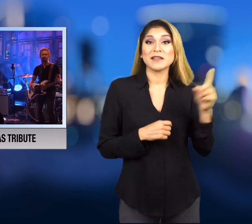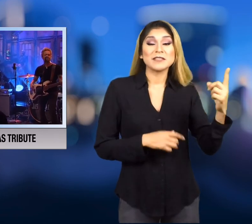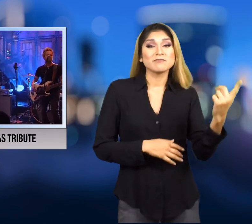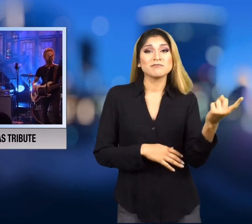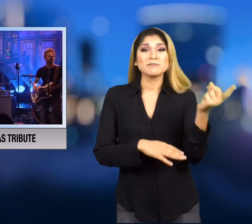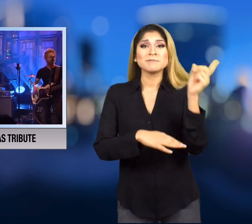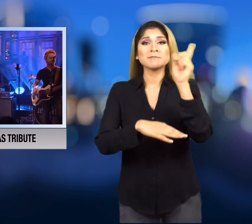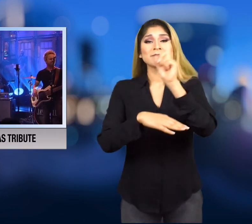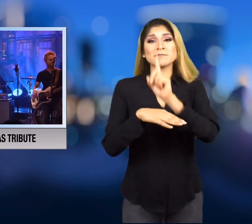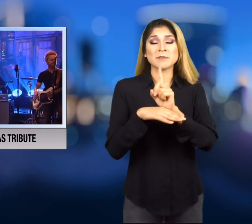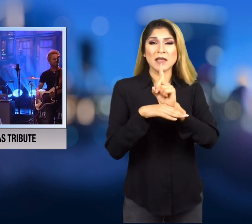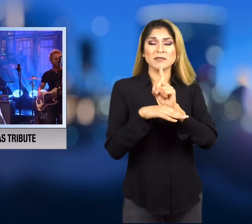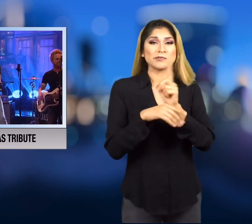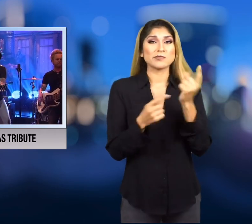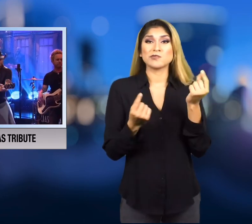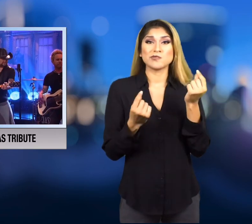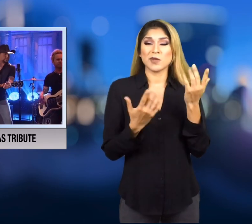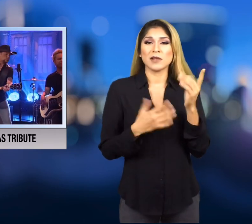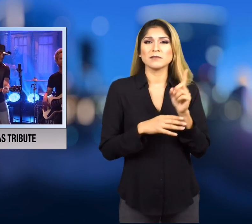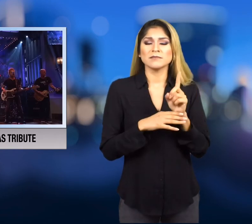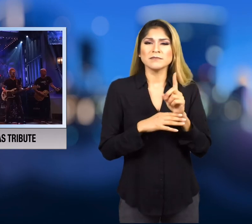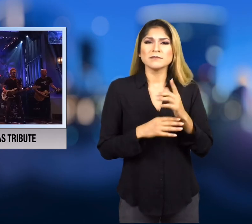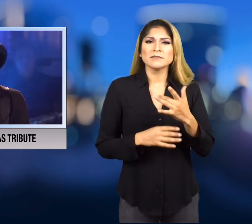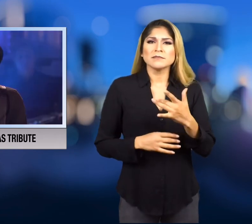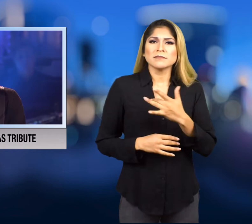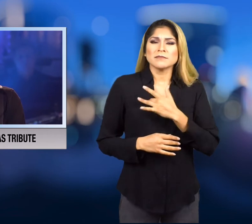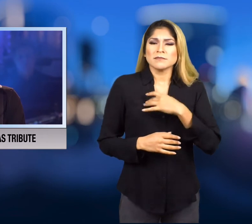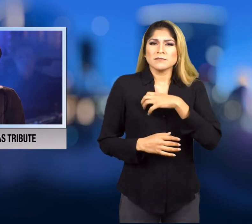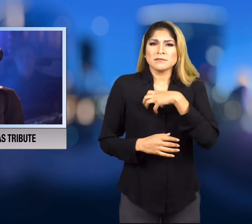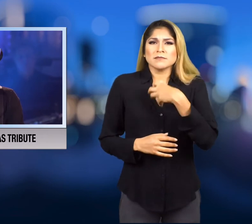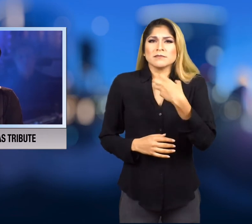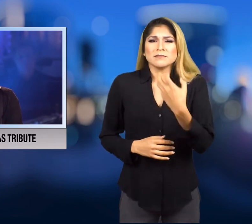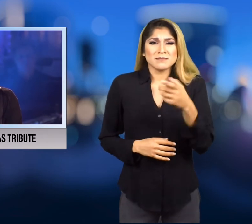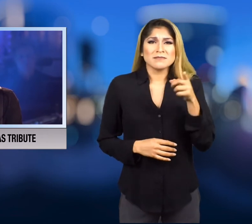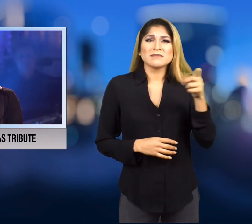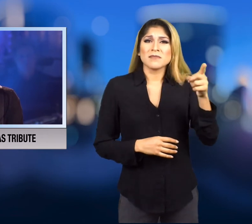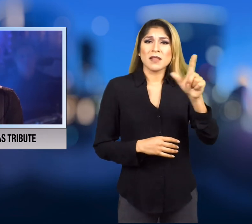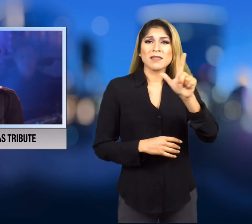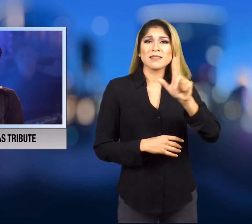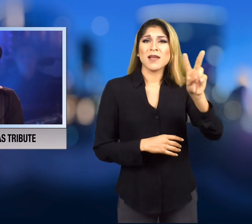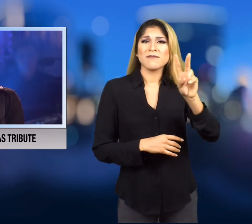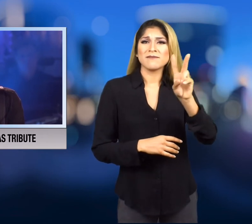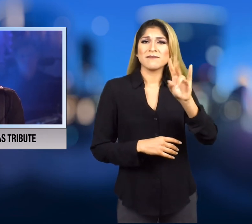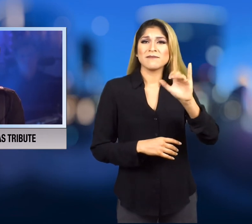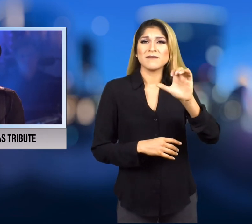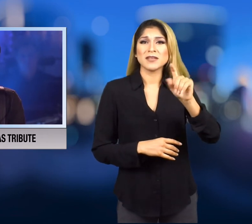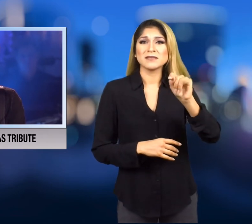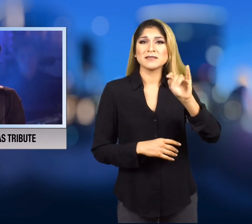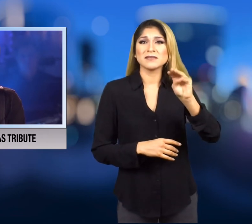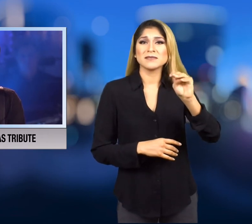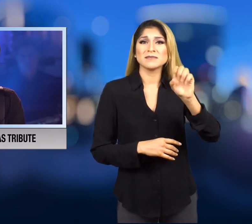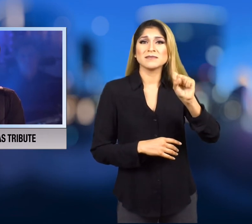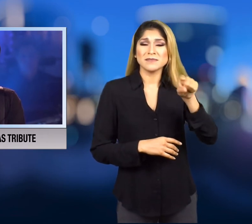Aldean gave a heartfelt tribute to honor the Las Vegas victims,